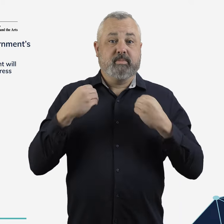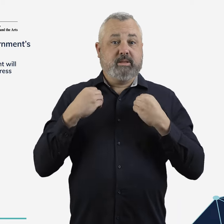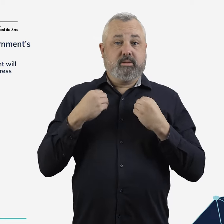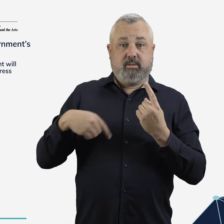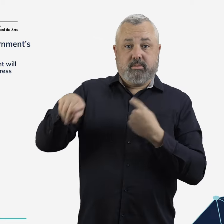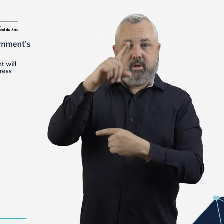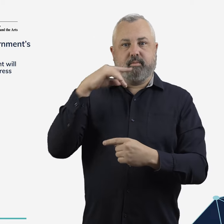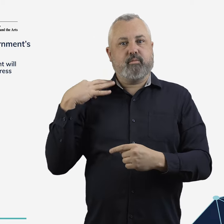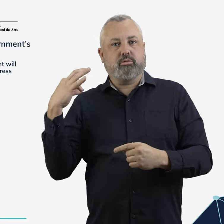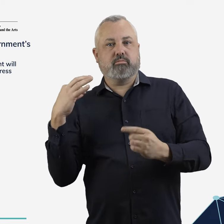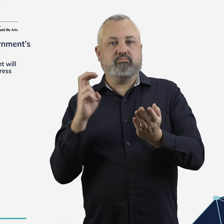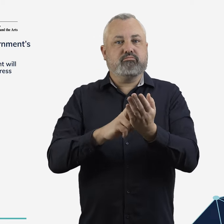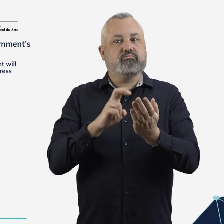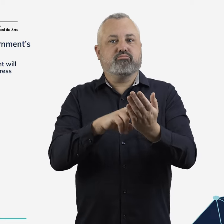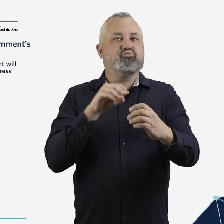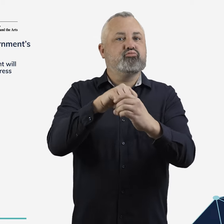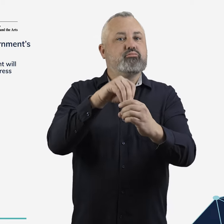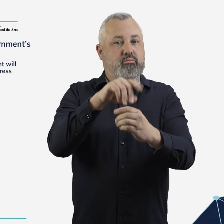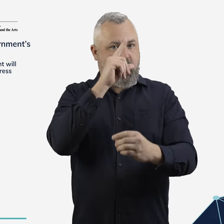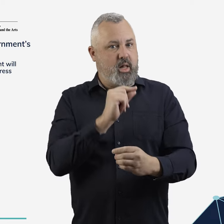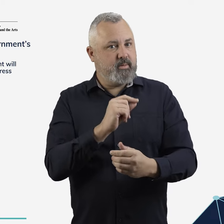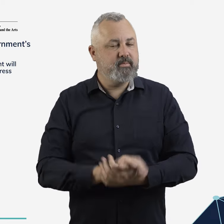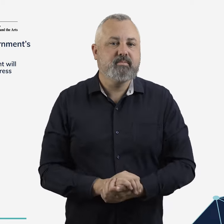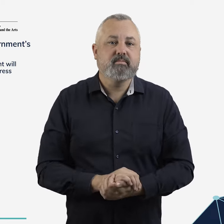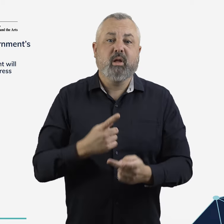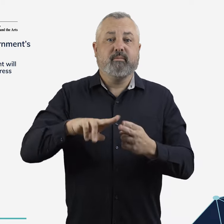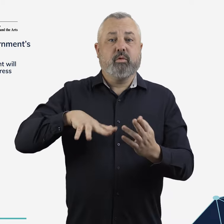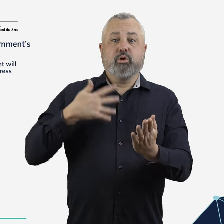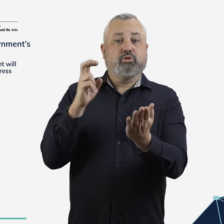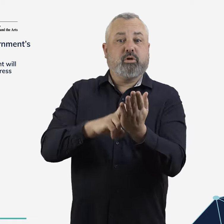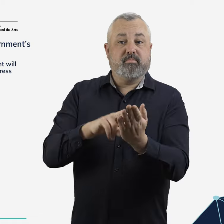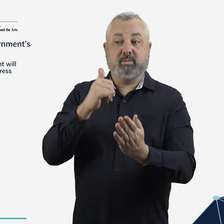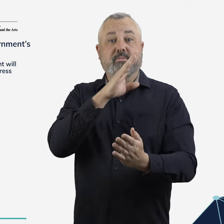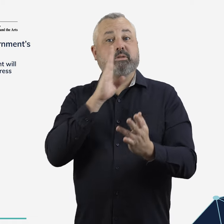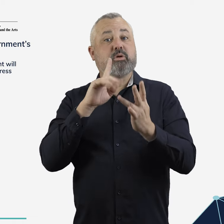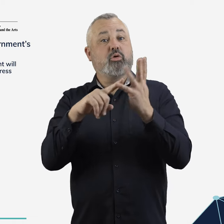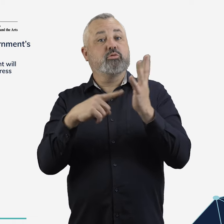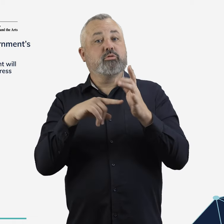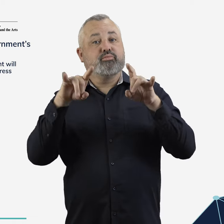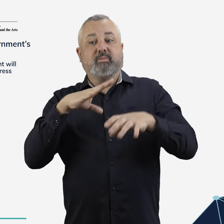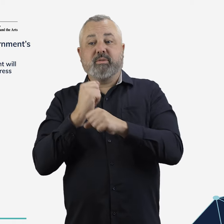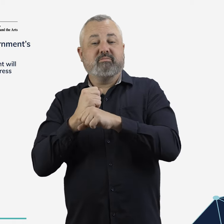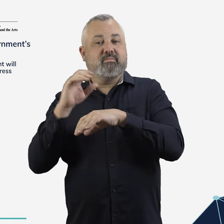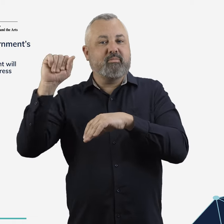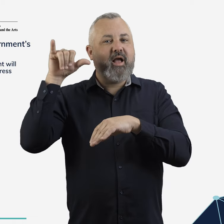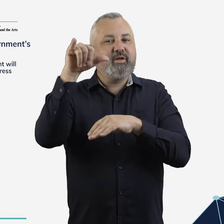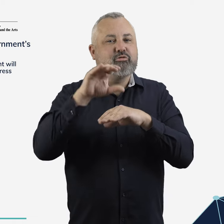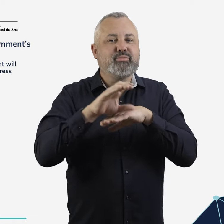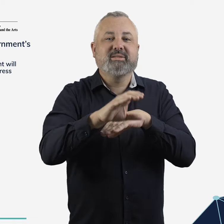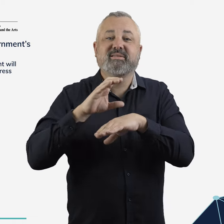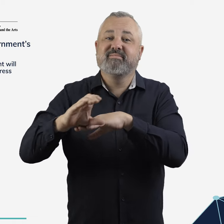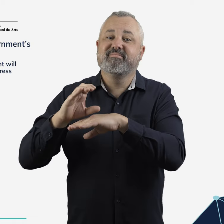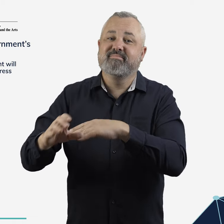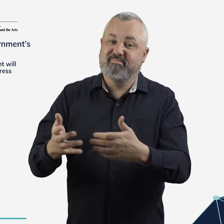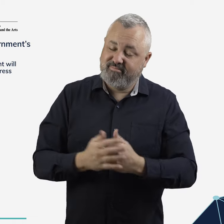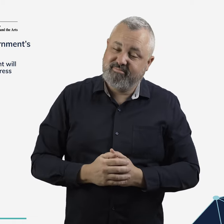Charter membership will be a consideration in the awarding of some Australian Government aviation grants.